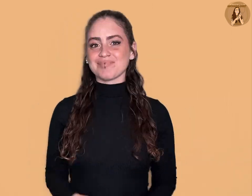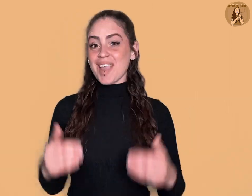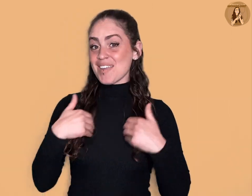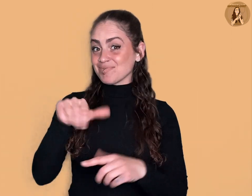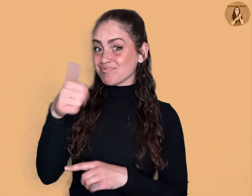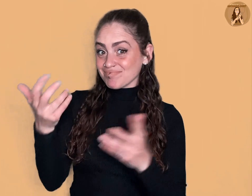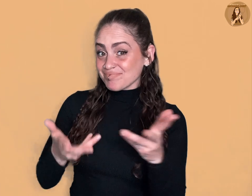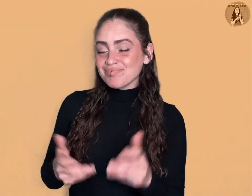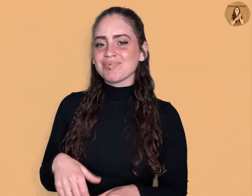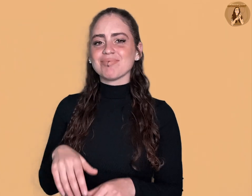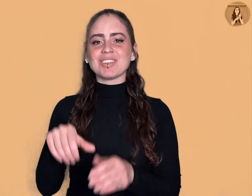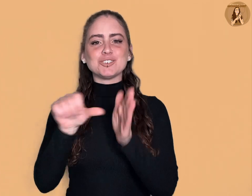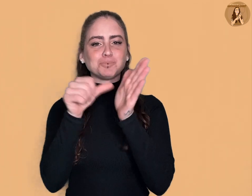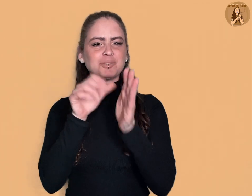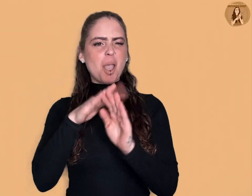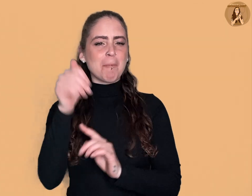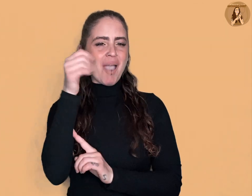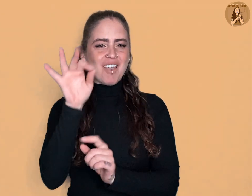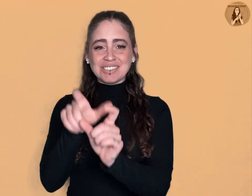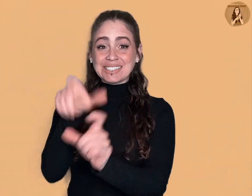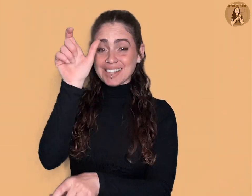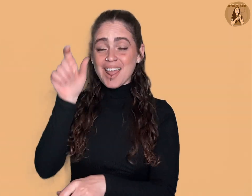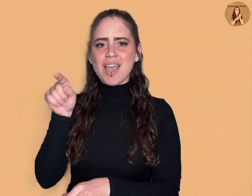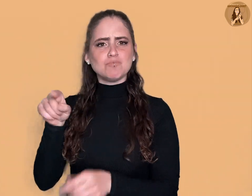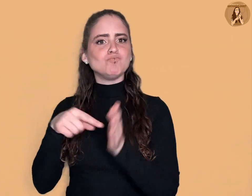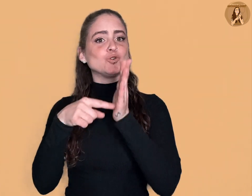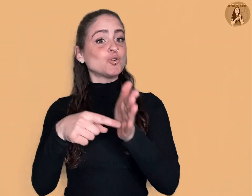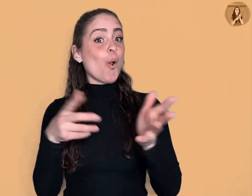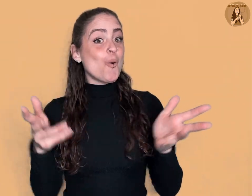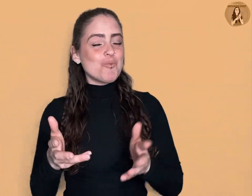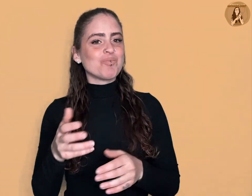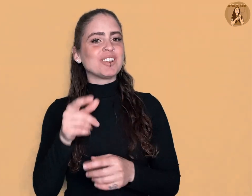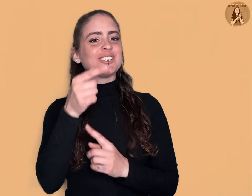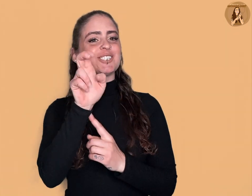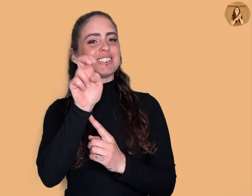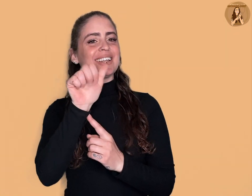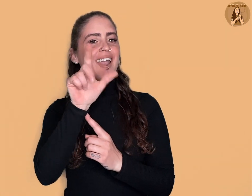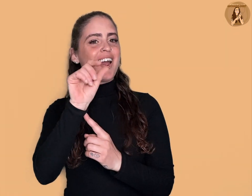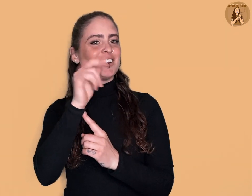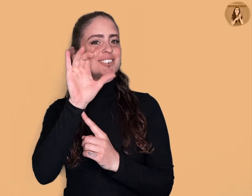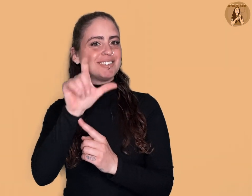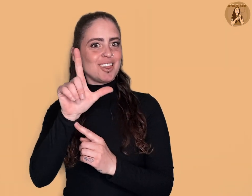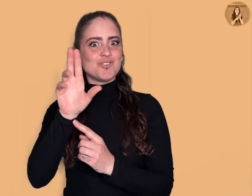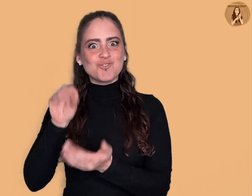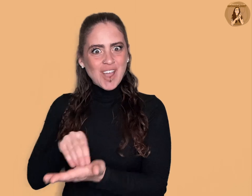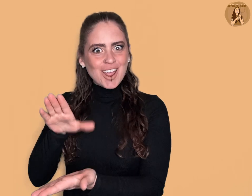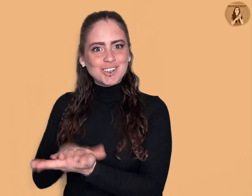The inscriptions on the back of the sandstone stelae show genealogical records